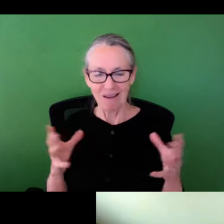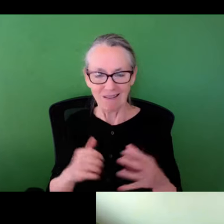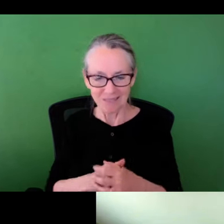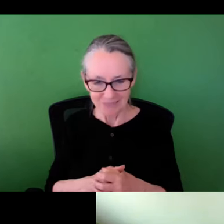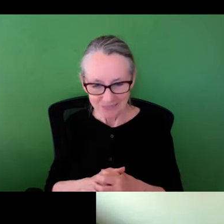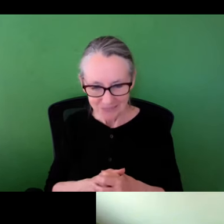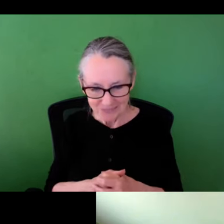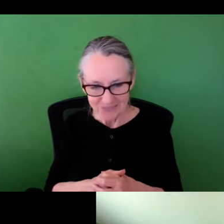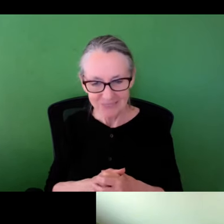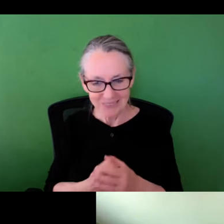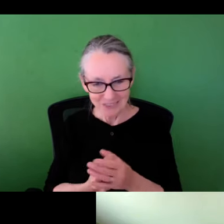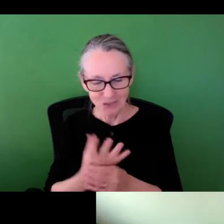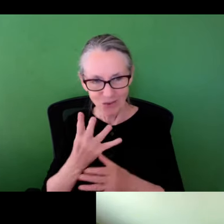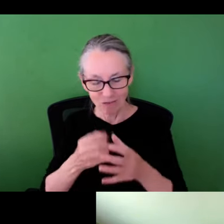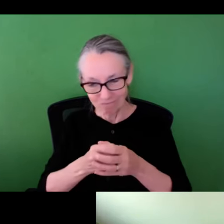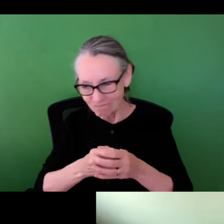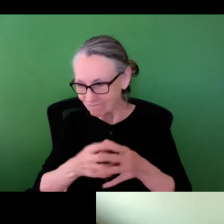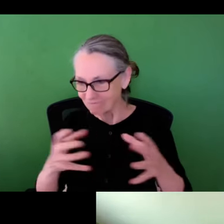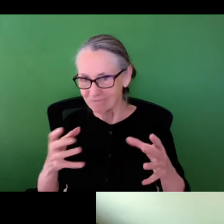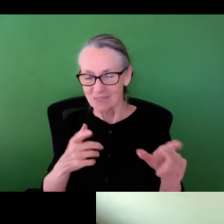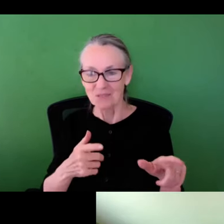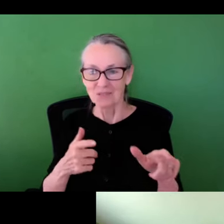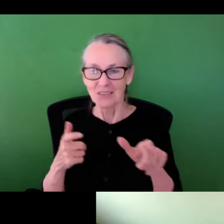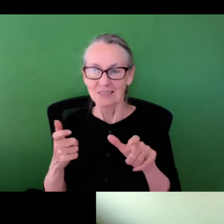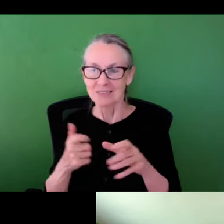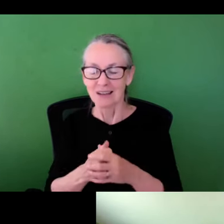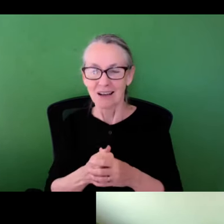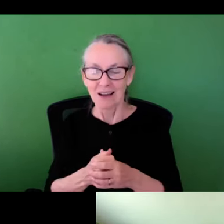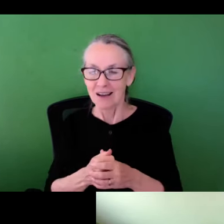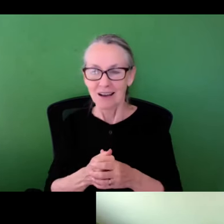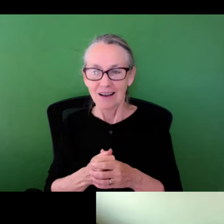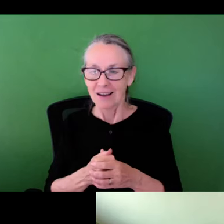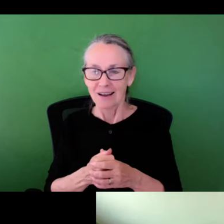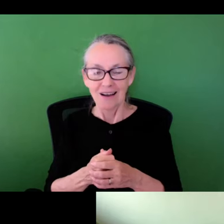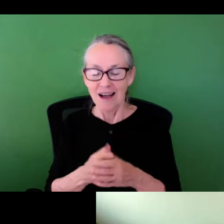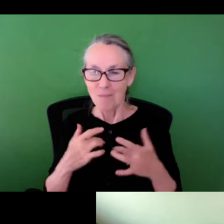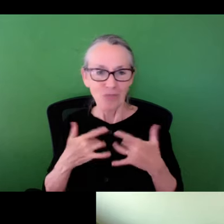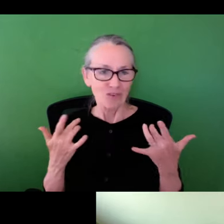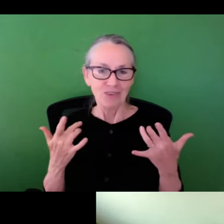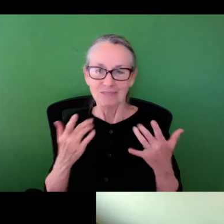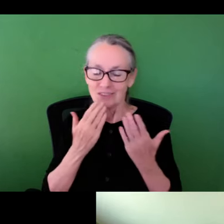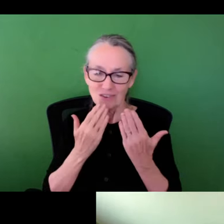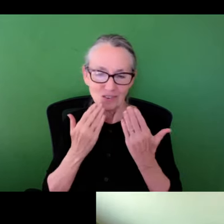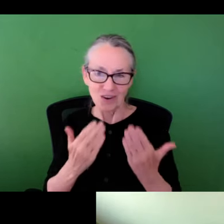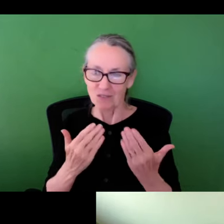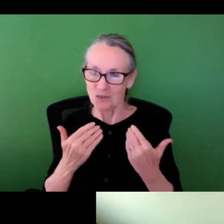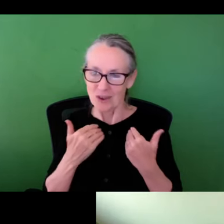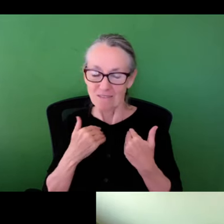So the lab is doing quite a lot. And it is growing incredibly fast and